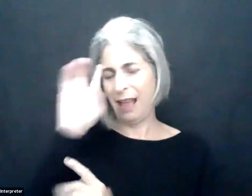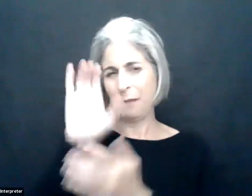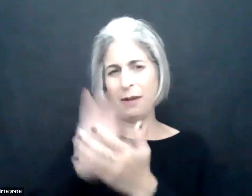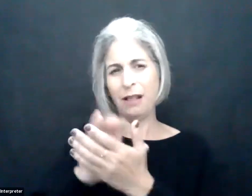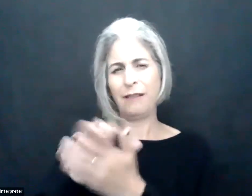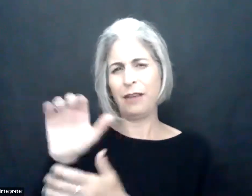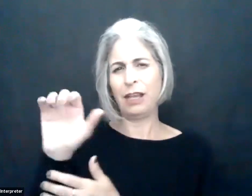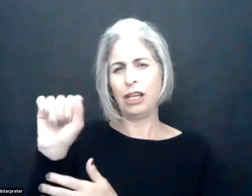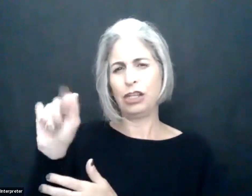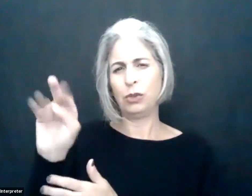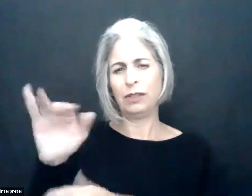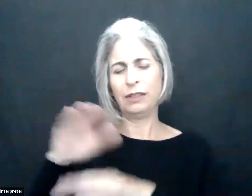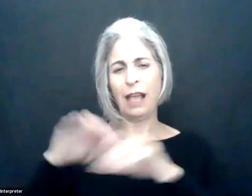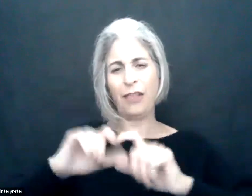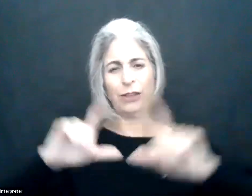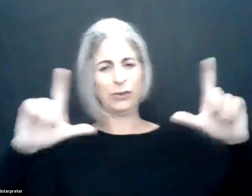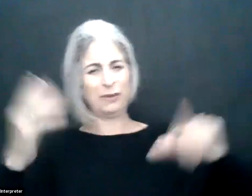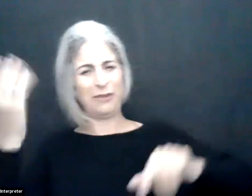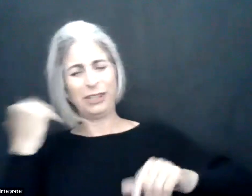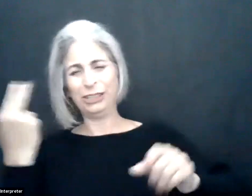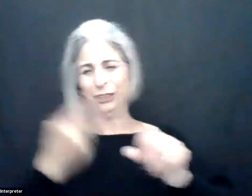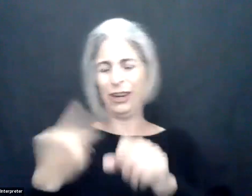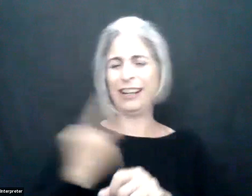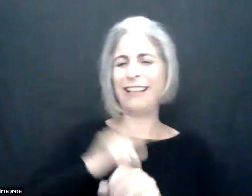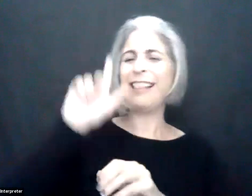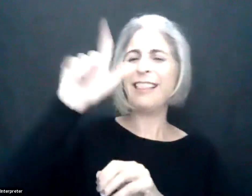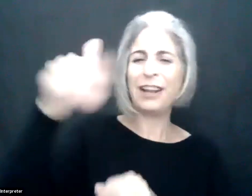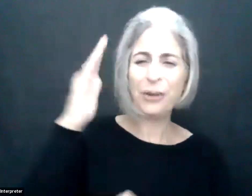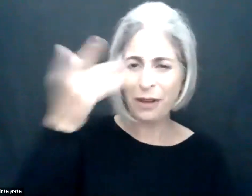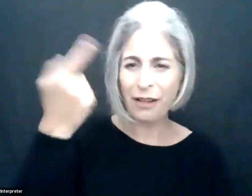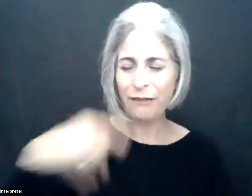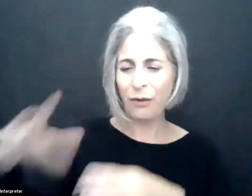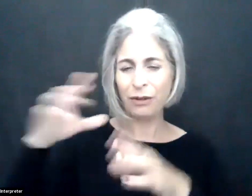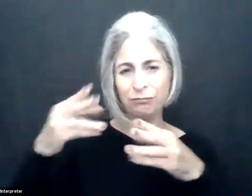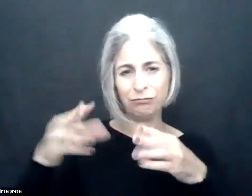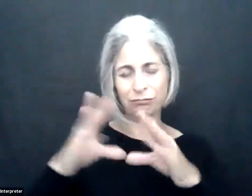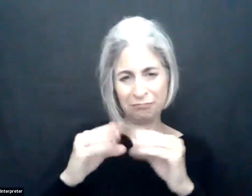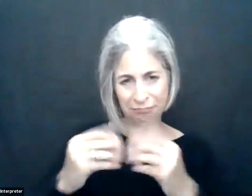brought to you by AT&T. I believe that's Susan Mazrui on the screen just a moment ago.